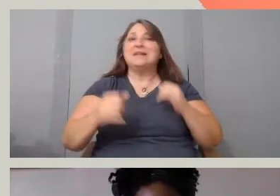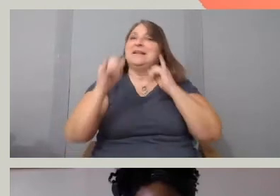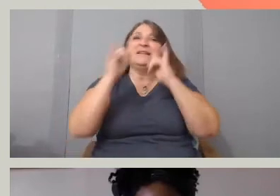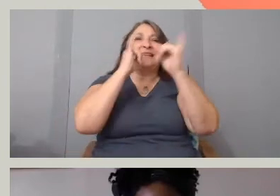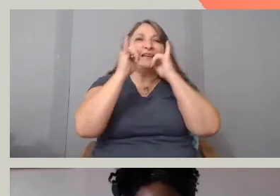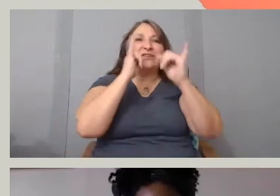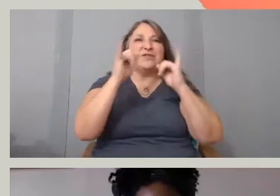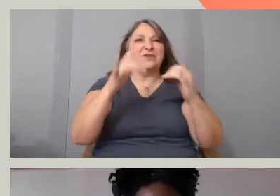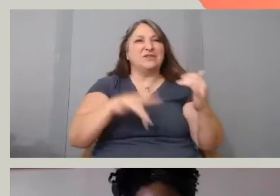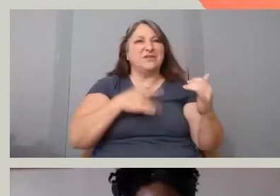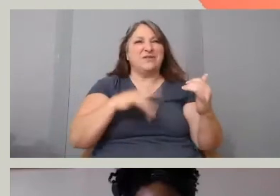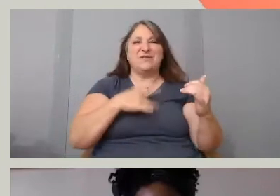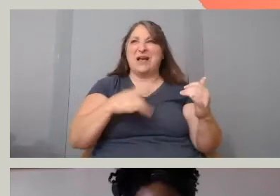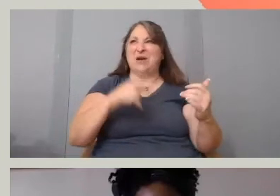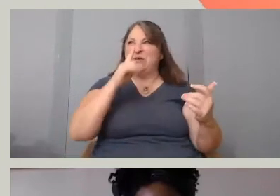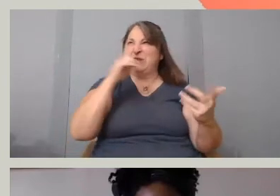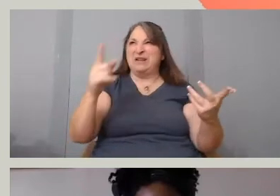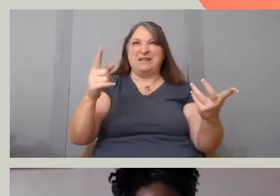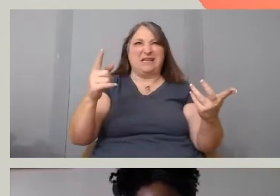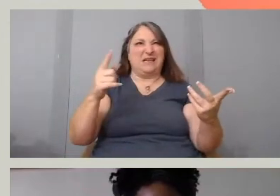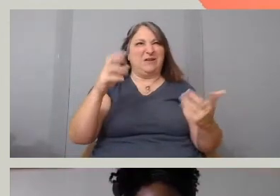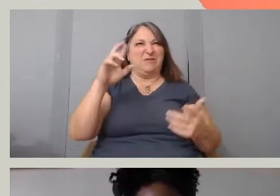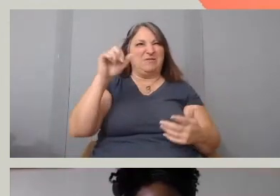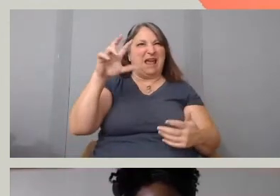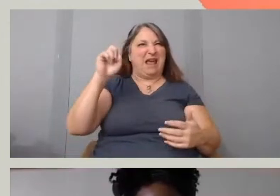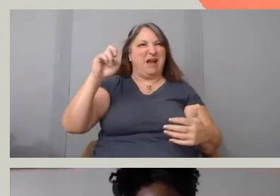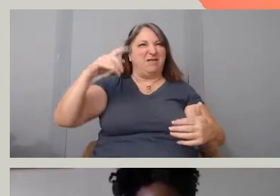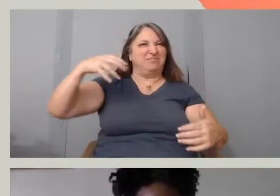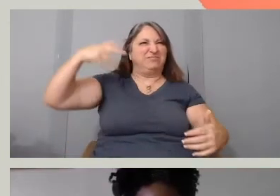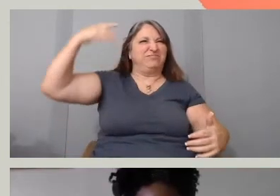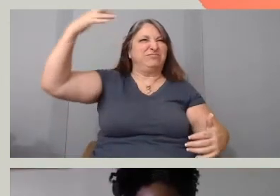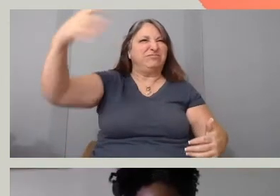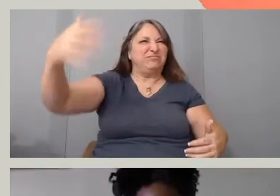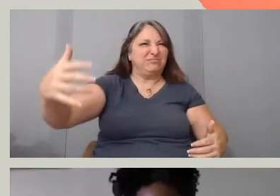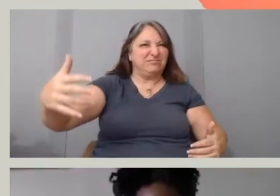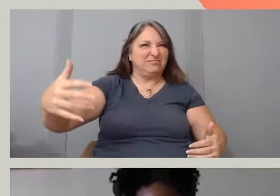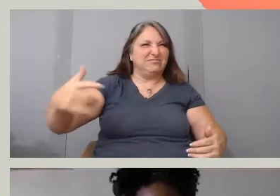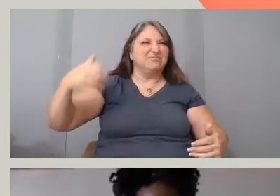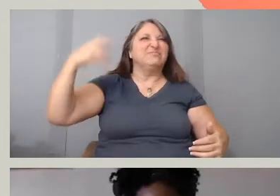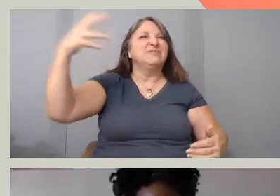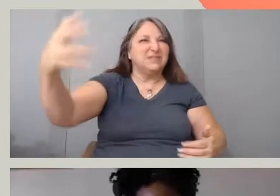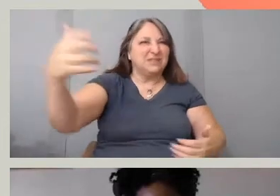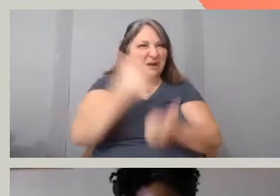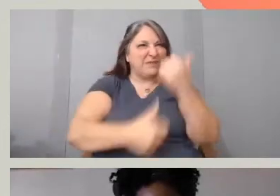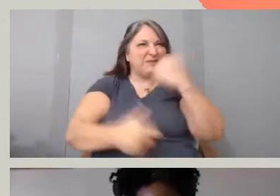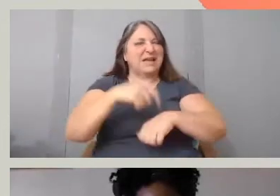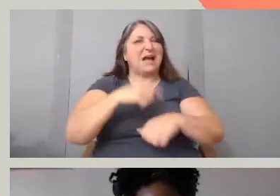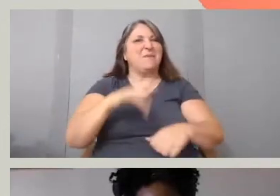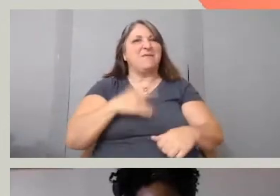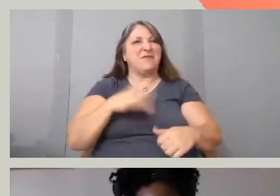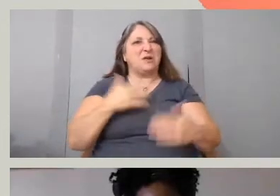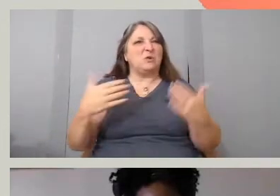So, on that level, it felt like every time we did it, it was a new time altogether. We were, growing up,